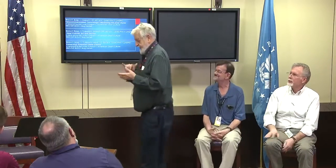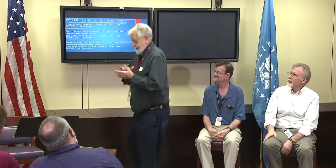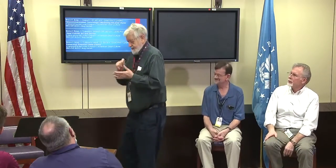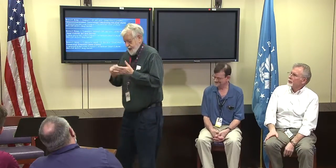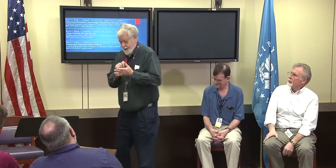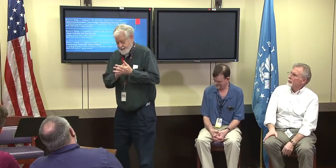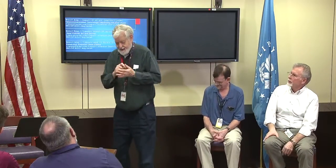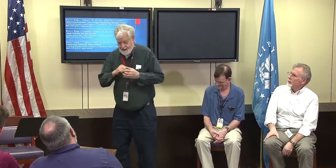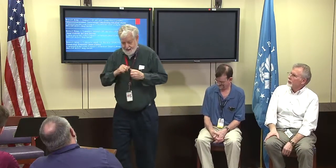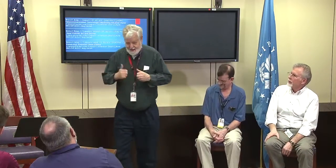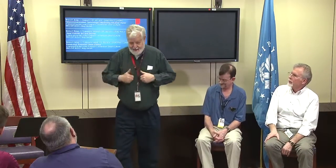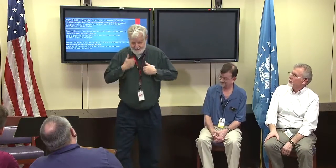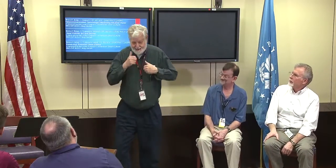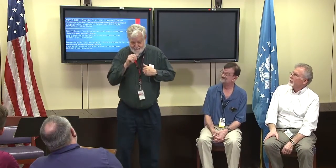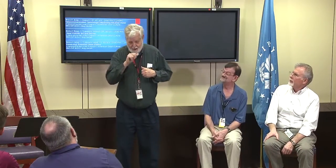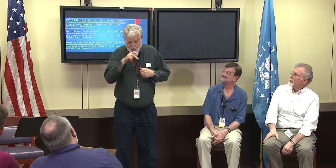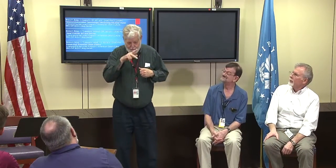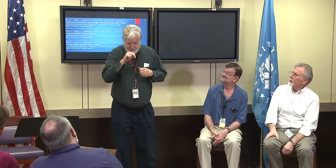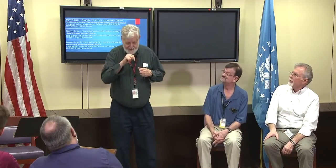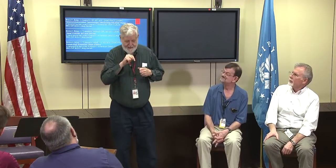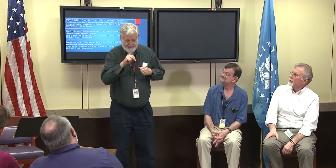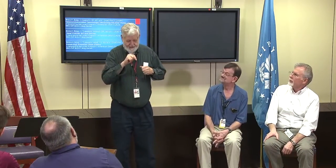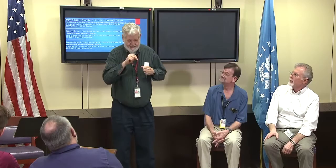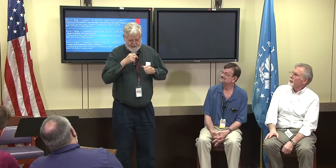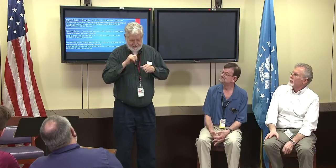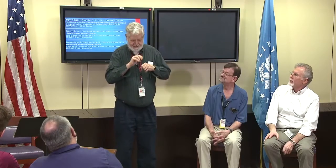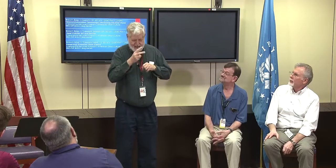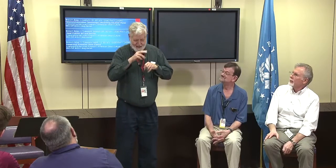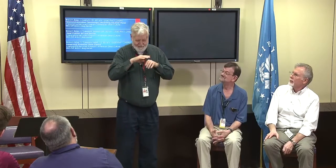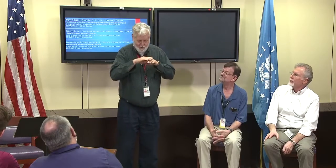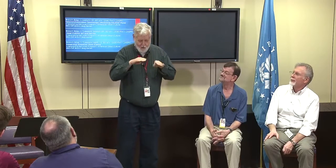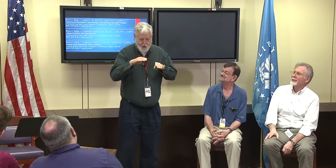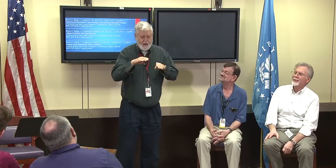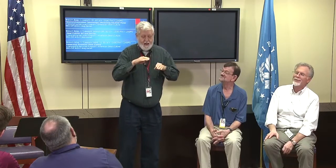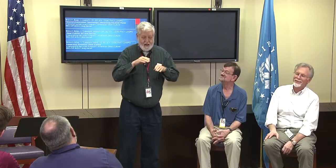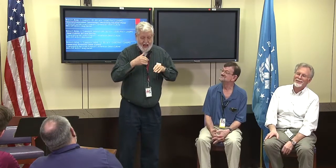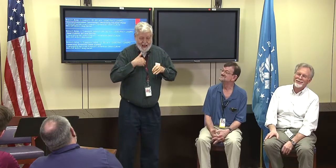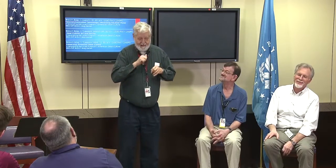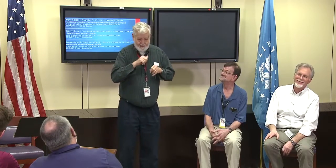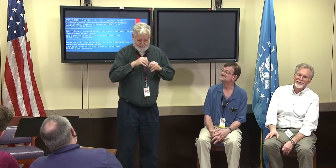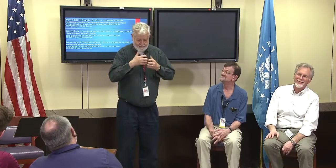I have something to add, I remember in the apartment that I lived